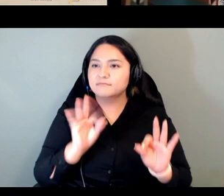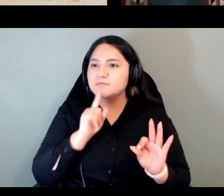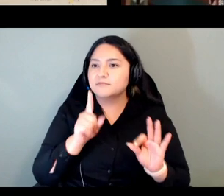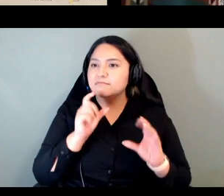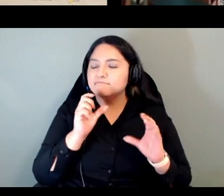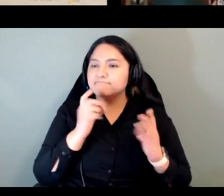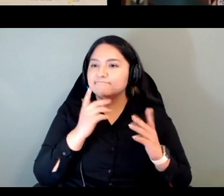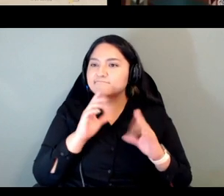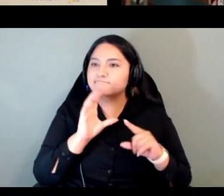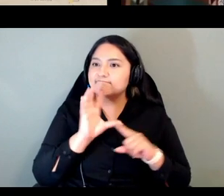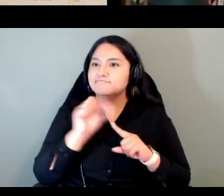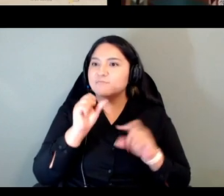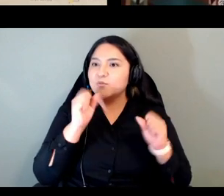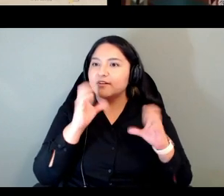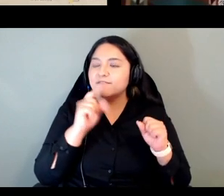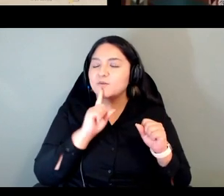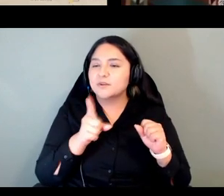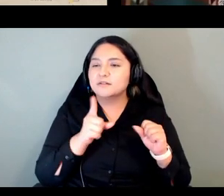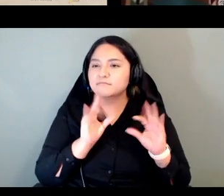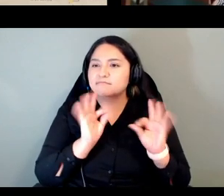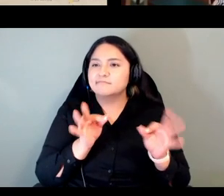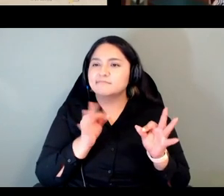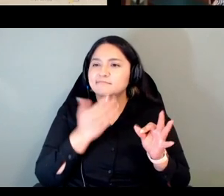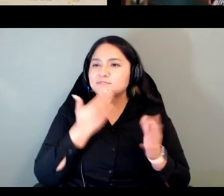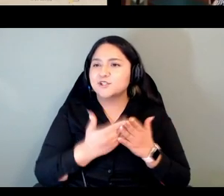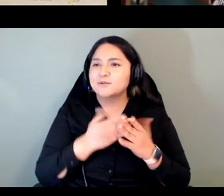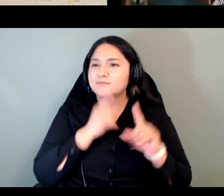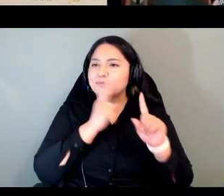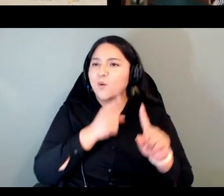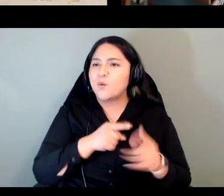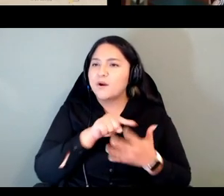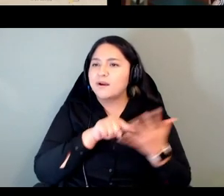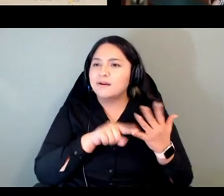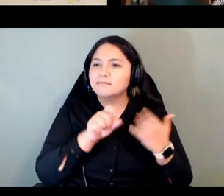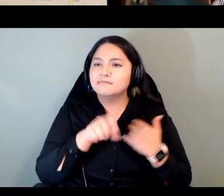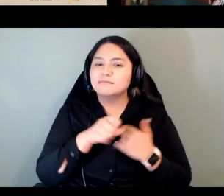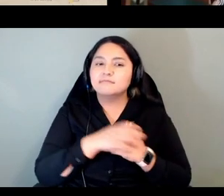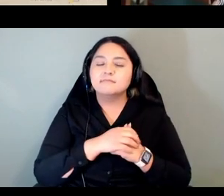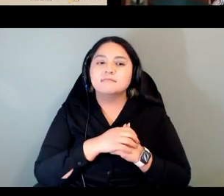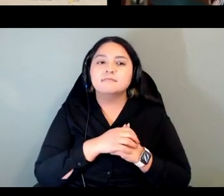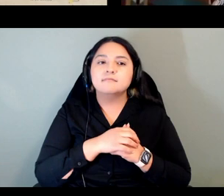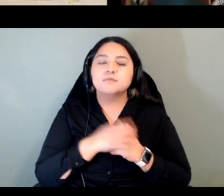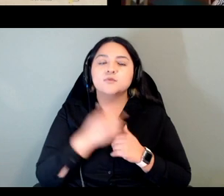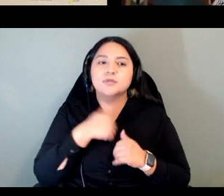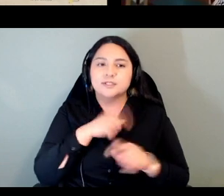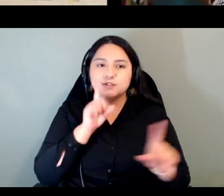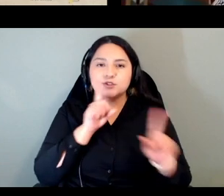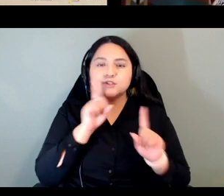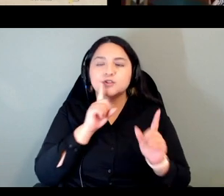really uh excellent points that were raised there um we heard a lot around uh data sovereignty